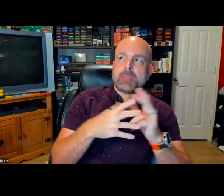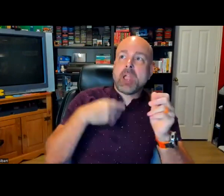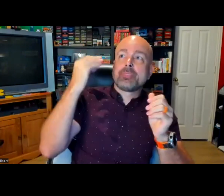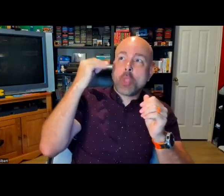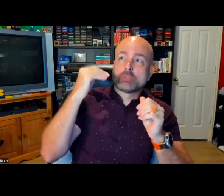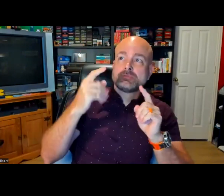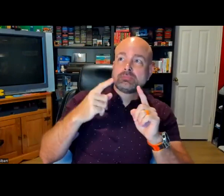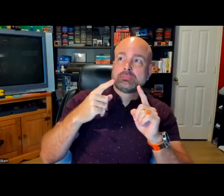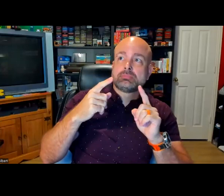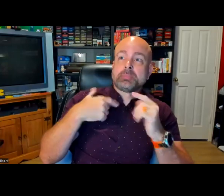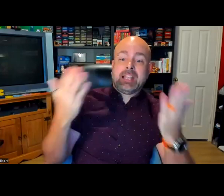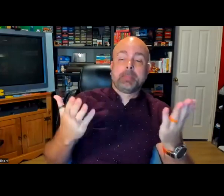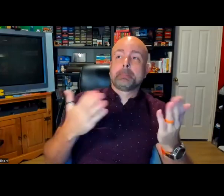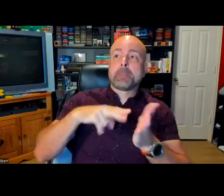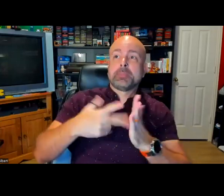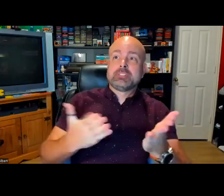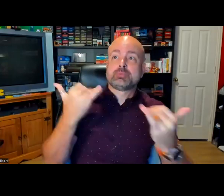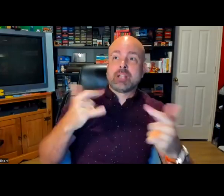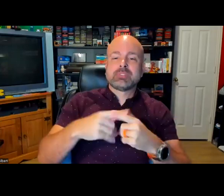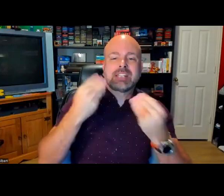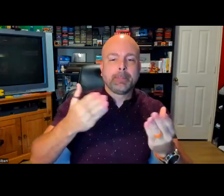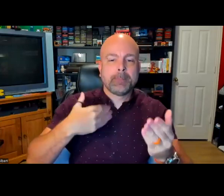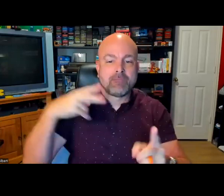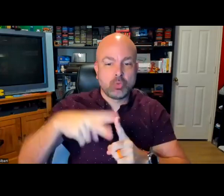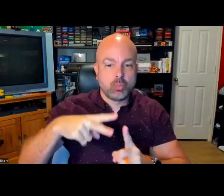captioning glasses that can help me access the world around me.